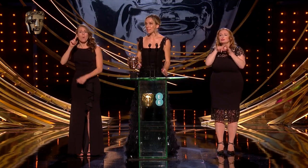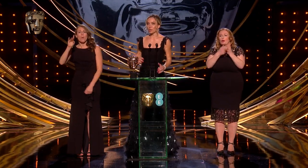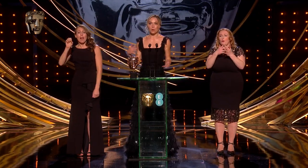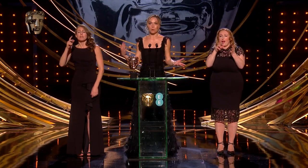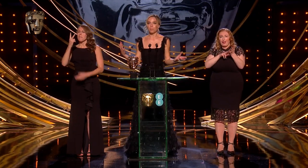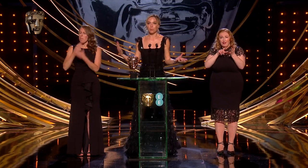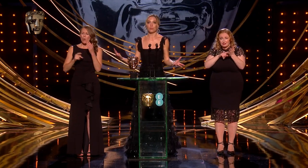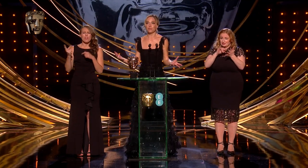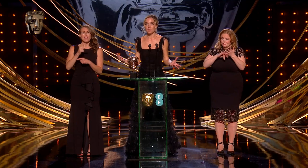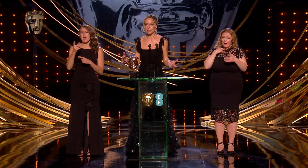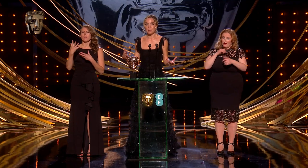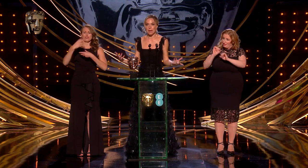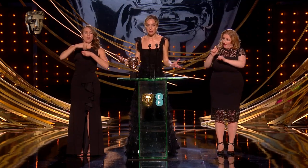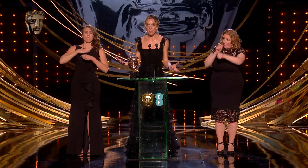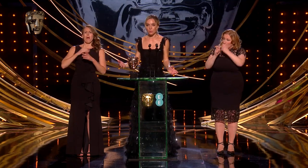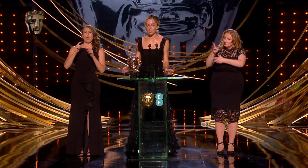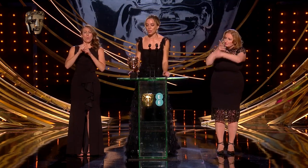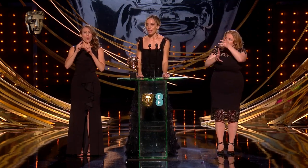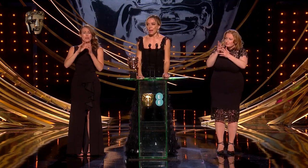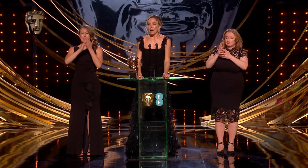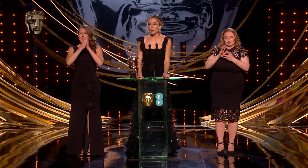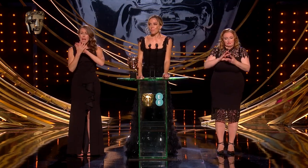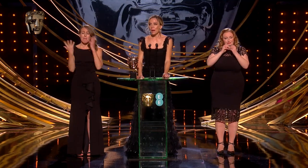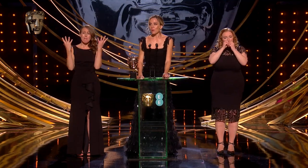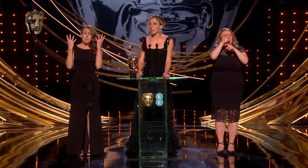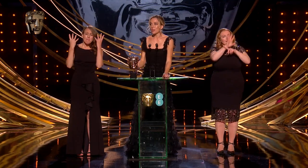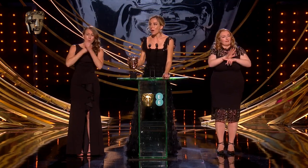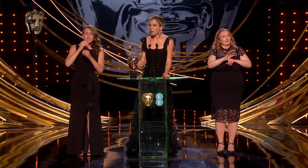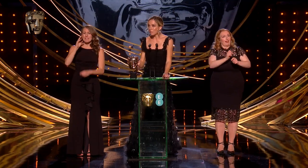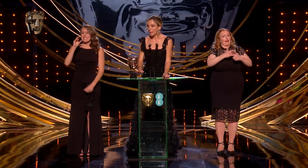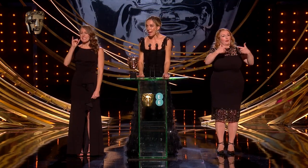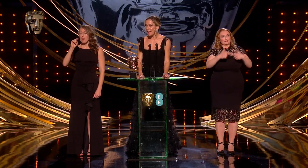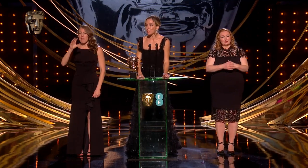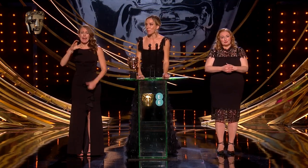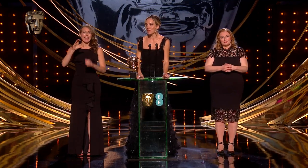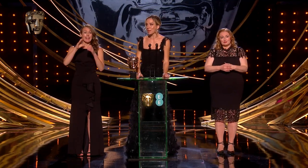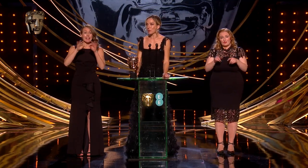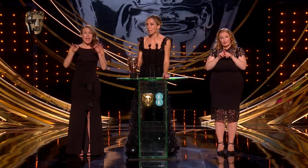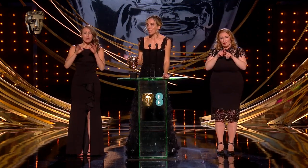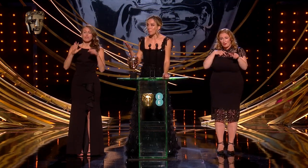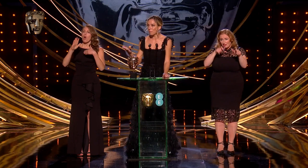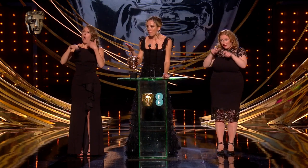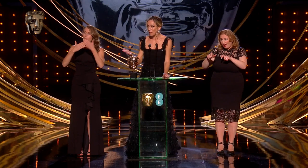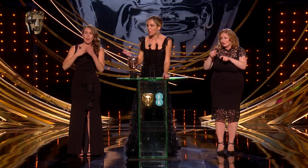incredible beautiful cinematic language. I want to thank all of my cast but particularly Emilia,